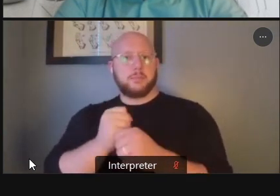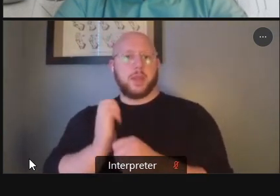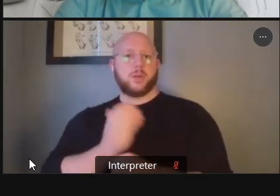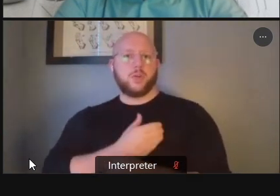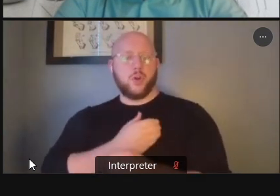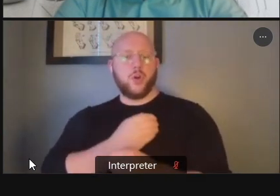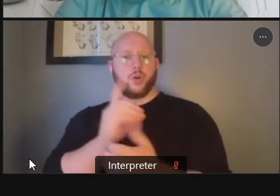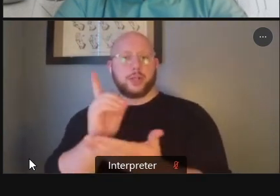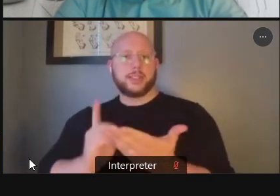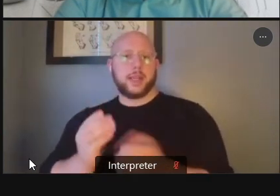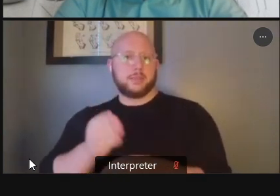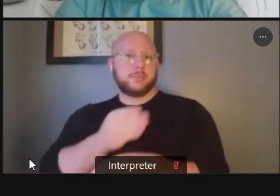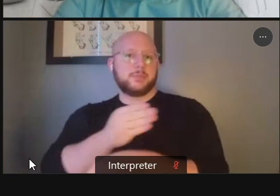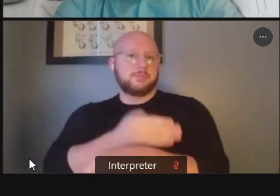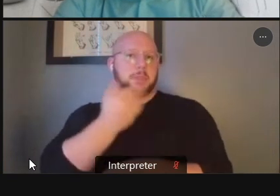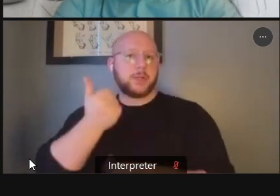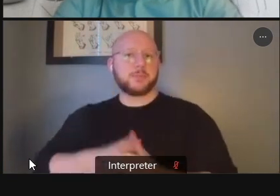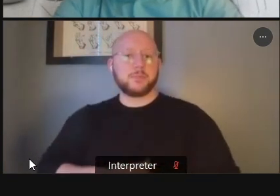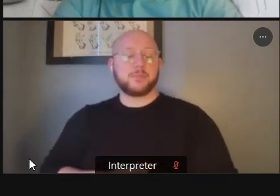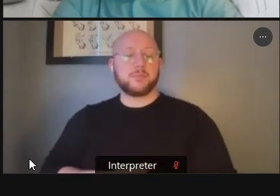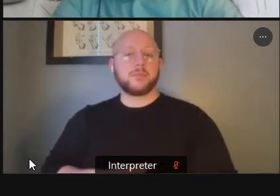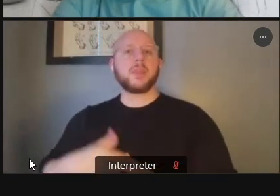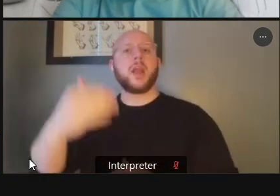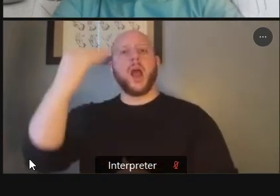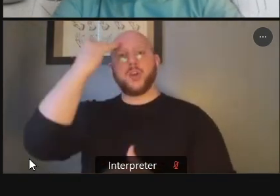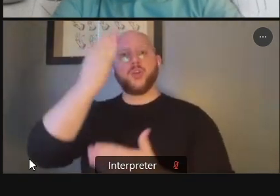so i know some other things some other projects